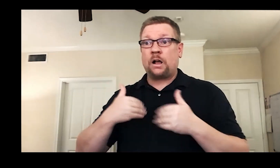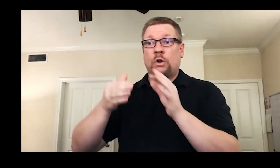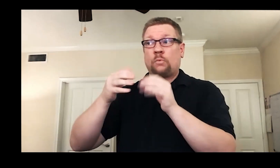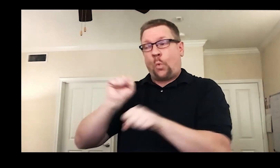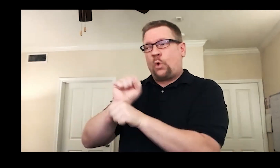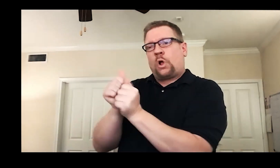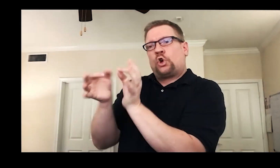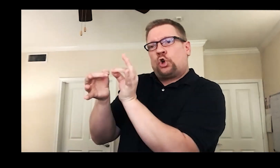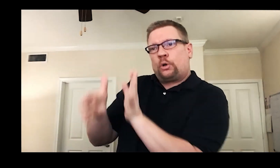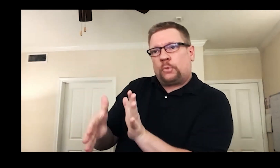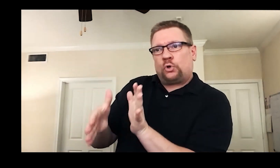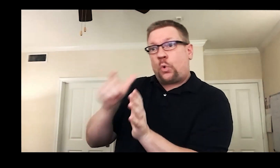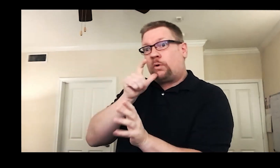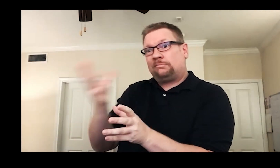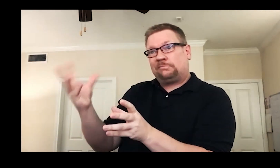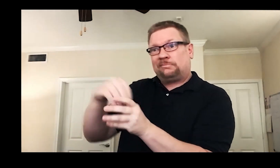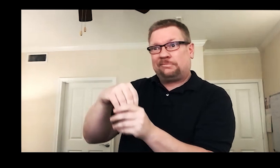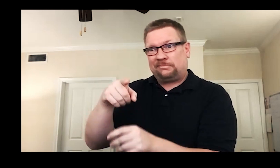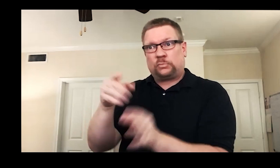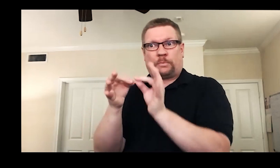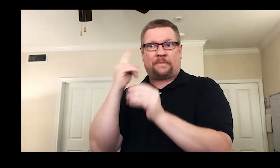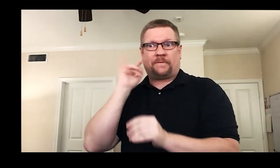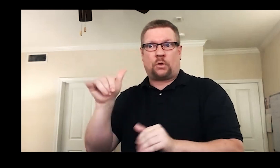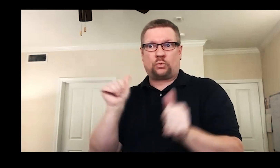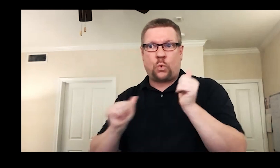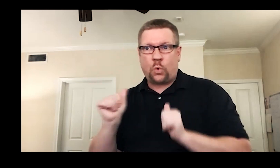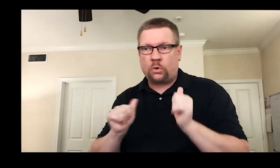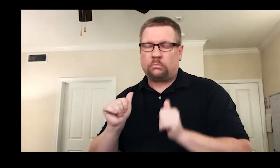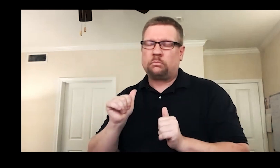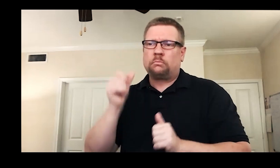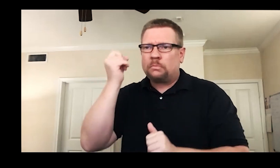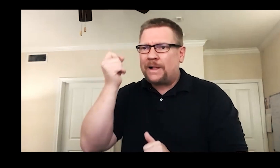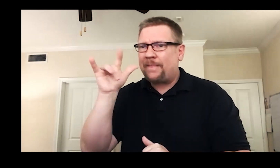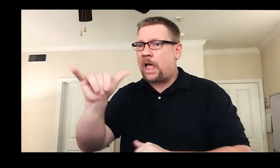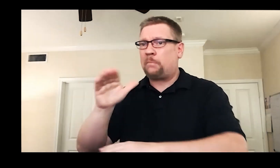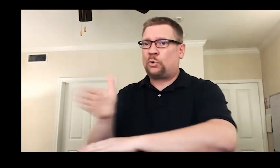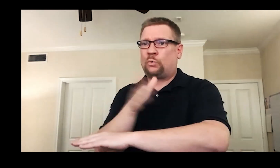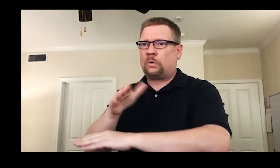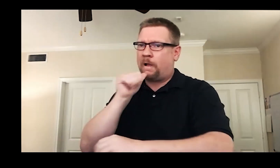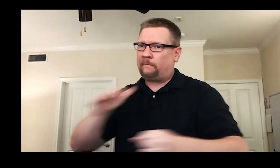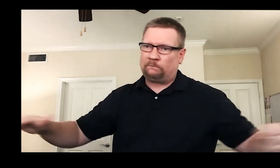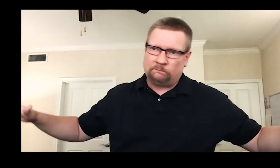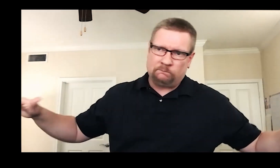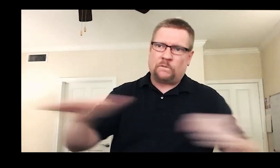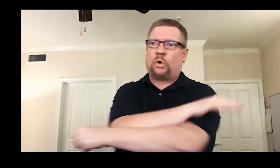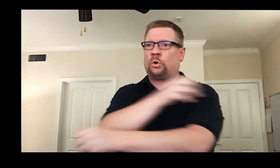able to work with the interpreting team on top of everything else. The musical is not all in sign,